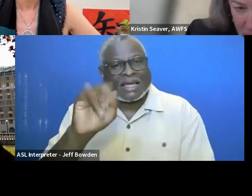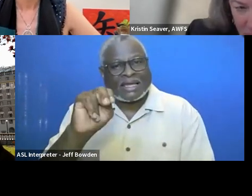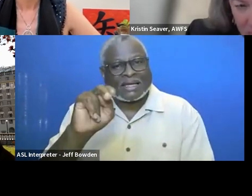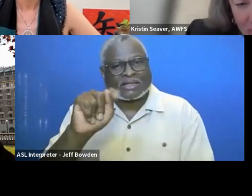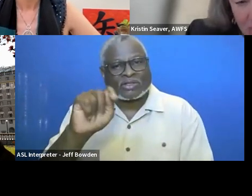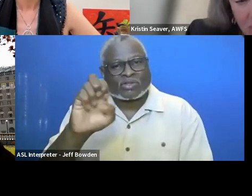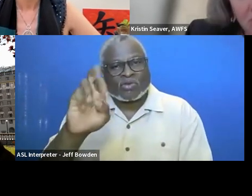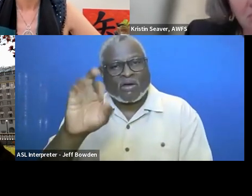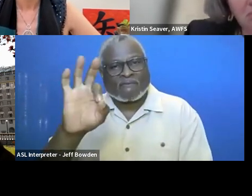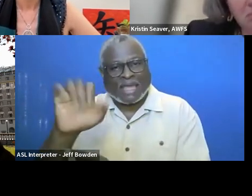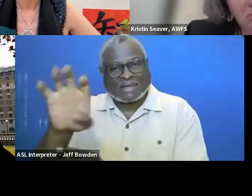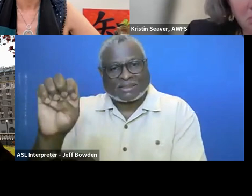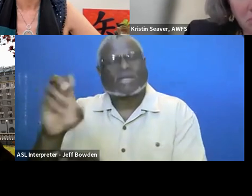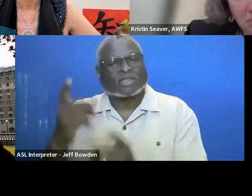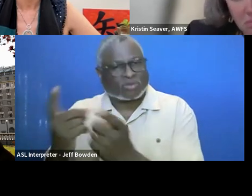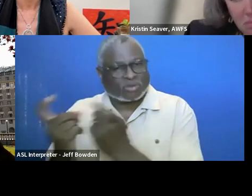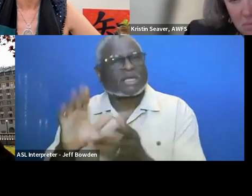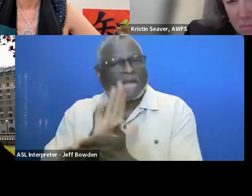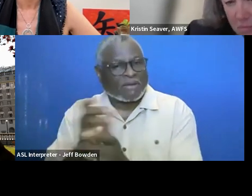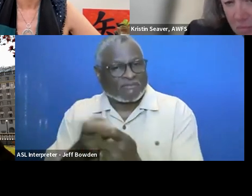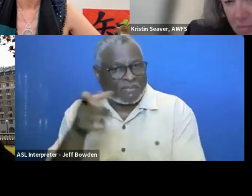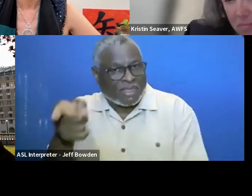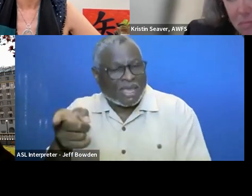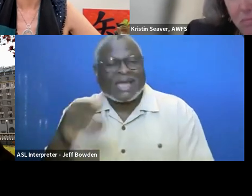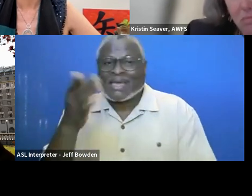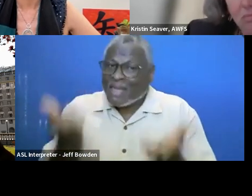to solicitation documents, that may be the type of thing,